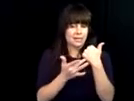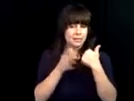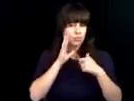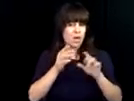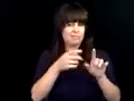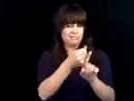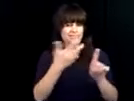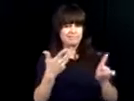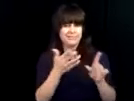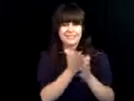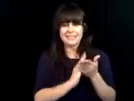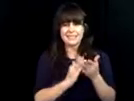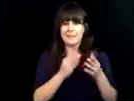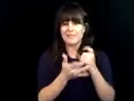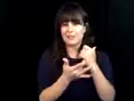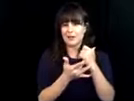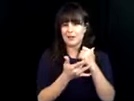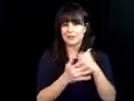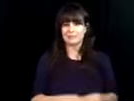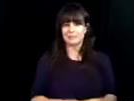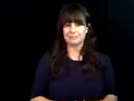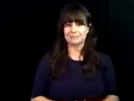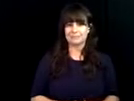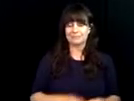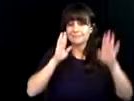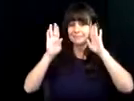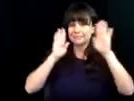it first was